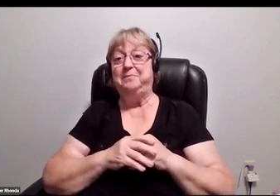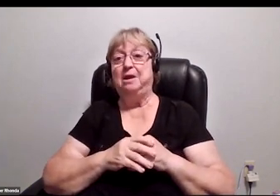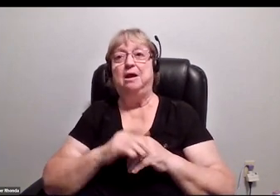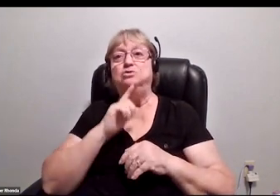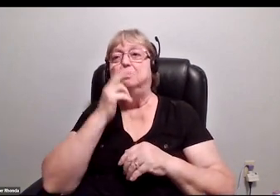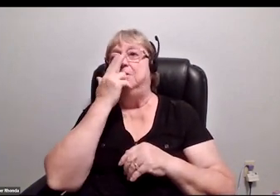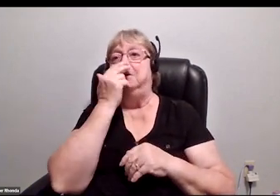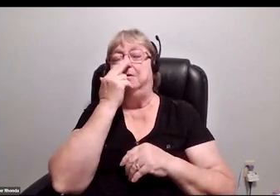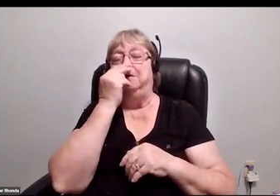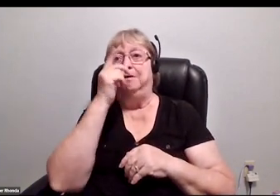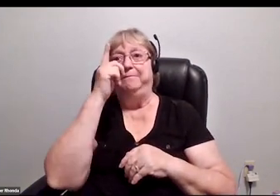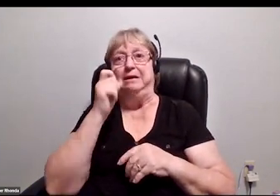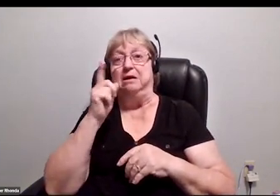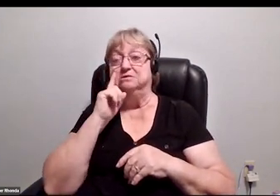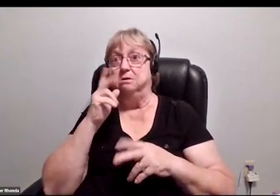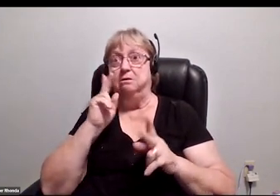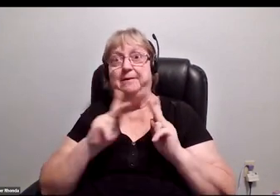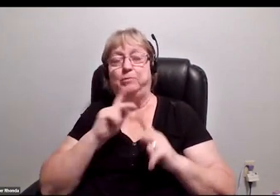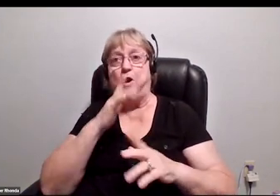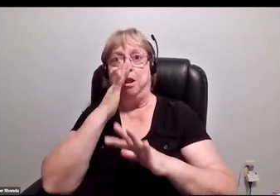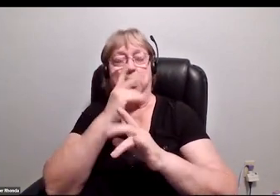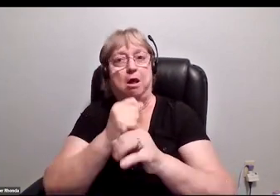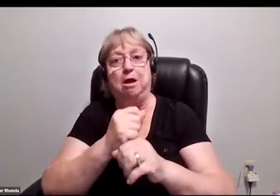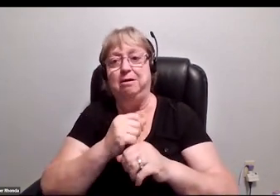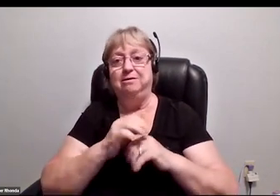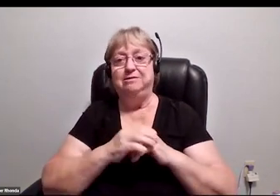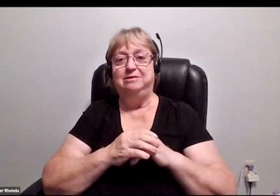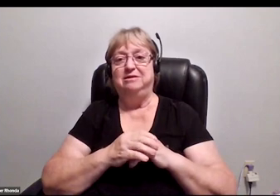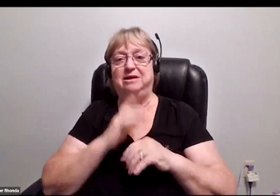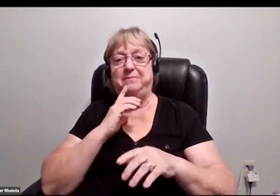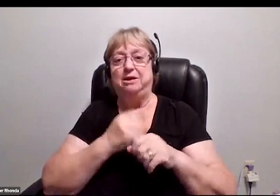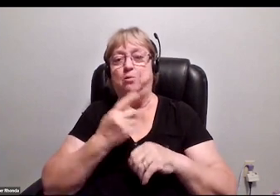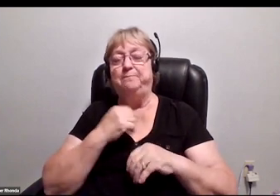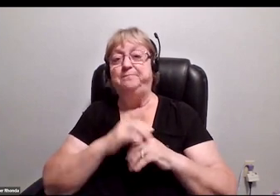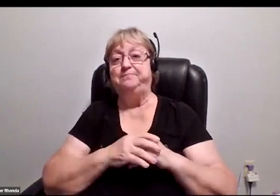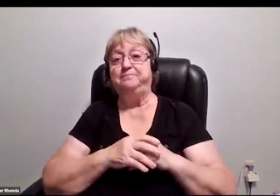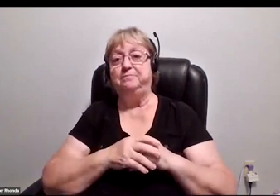It's so funny because they're taking off. Let me get this. Where is it? Here it is.